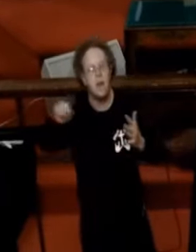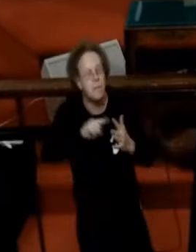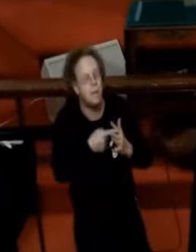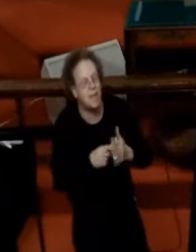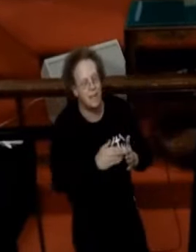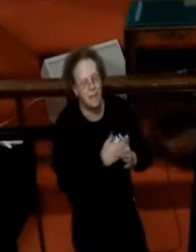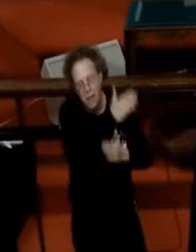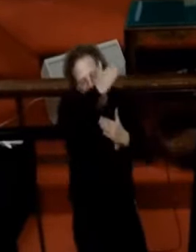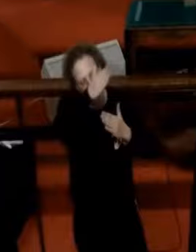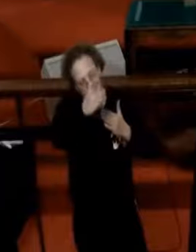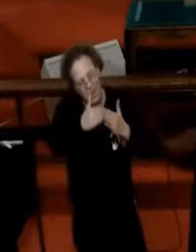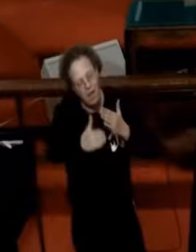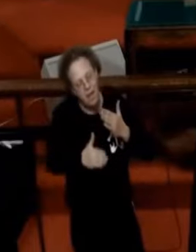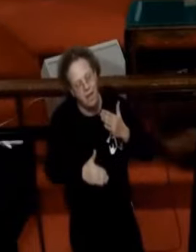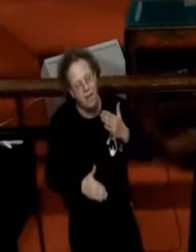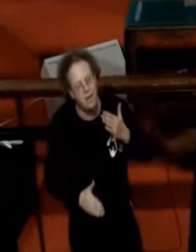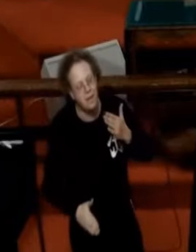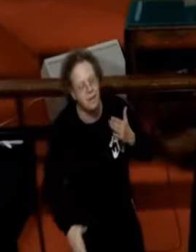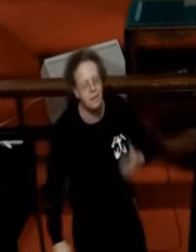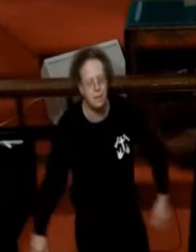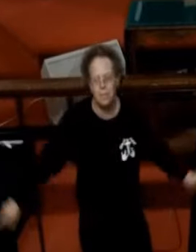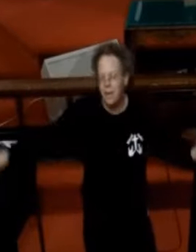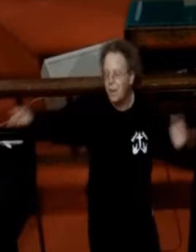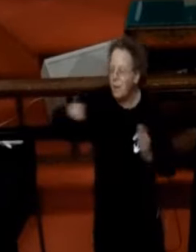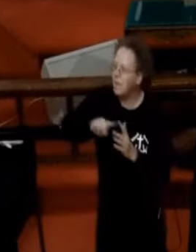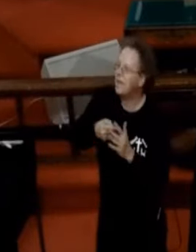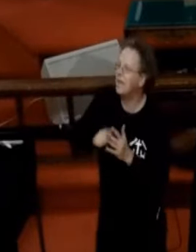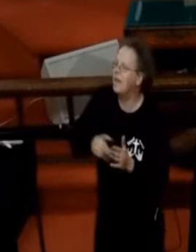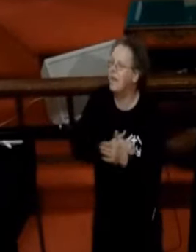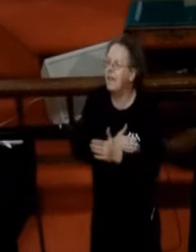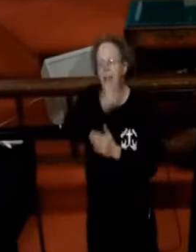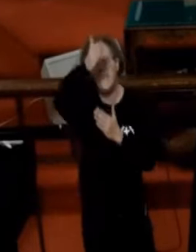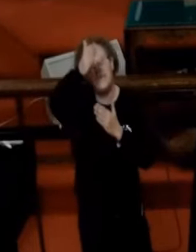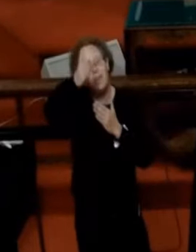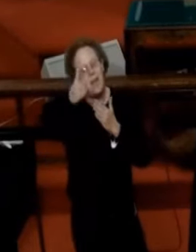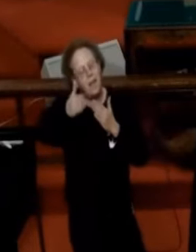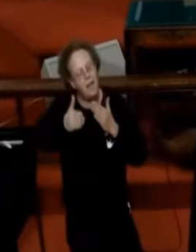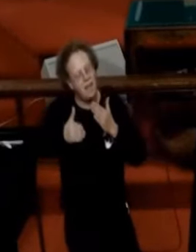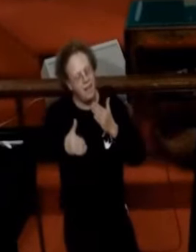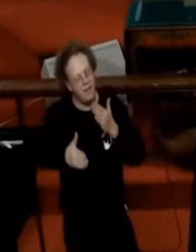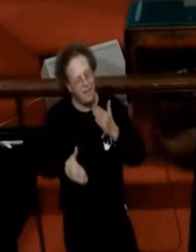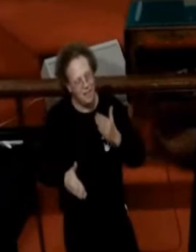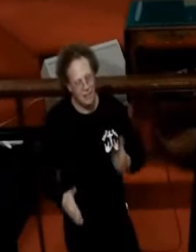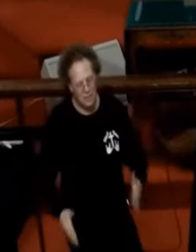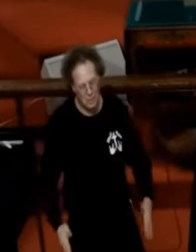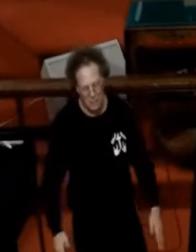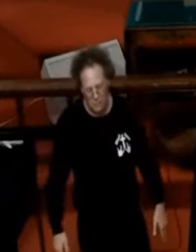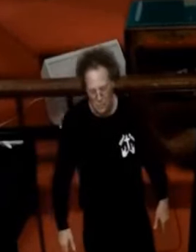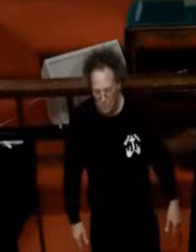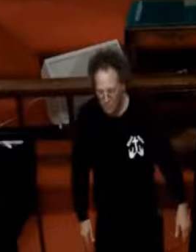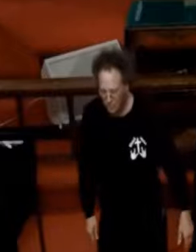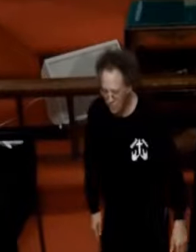Beginning and the end